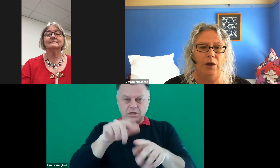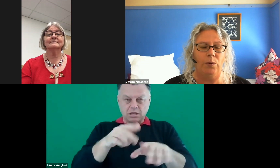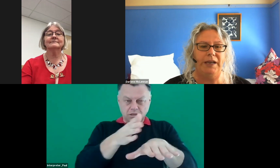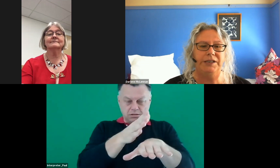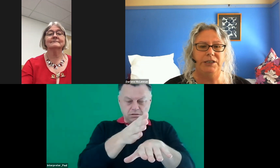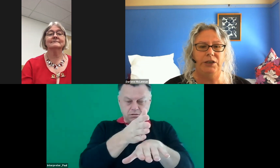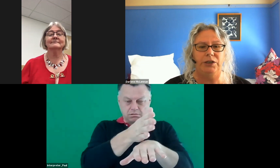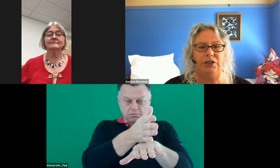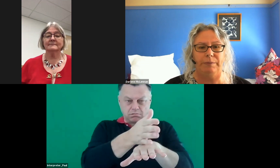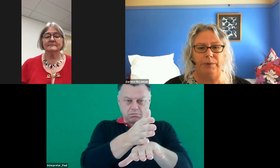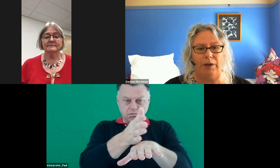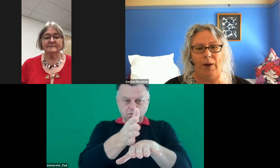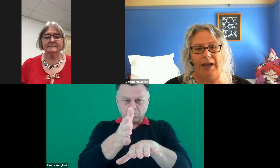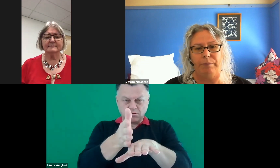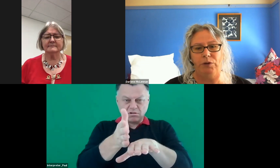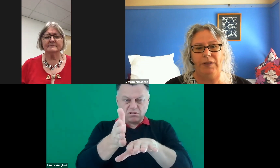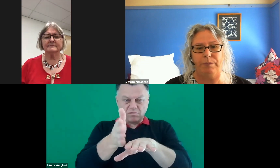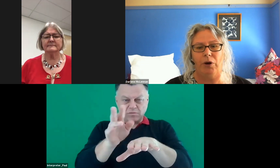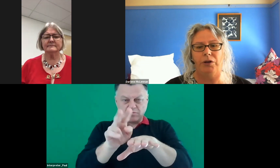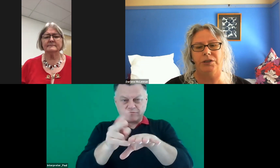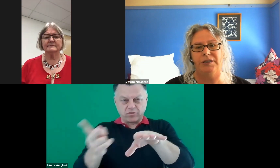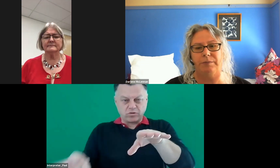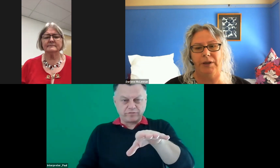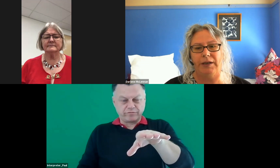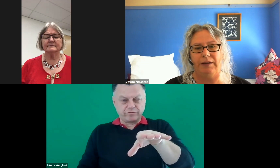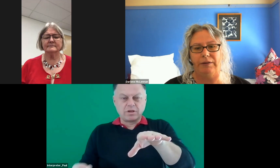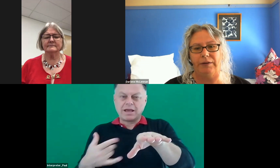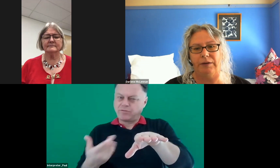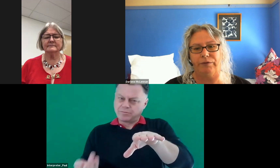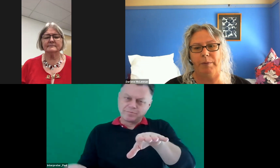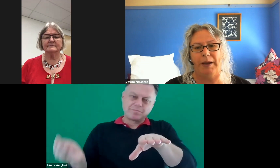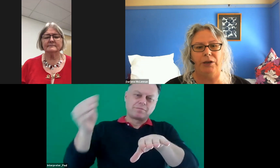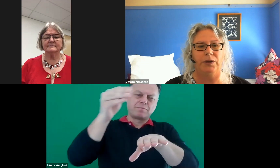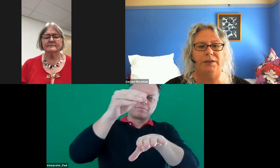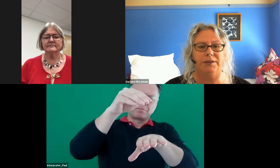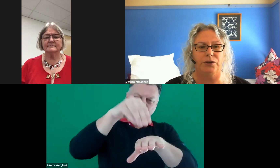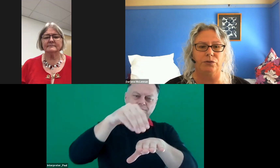We need to continue to chip away at moving the approach to disability from a medical and social